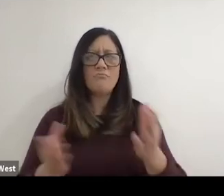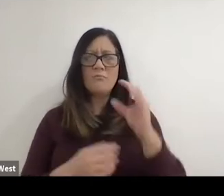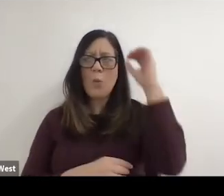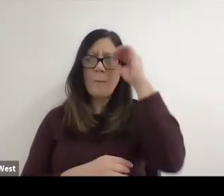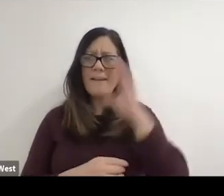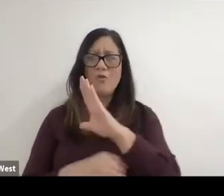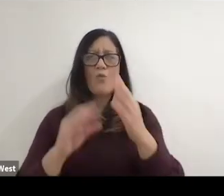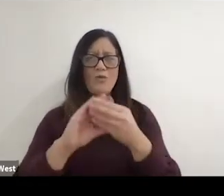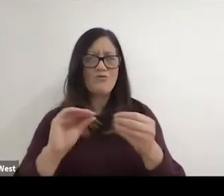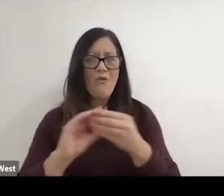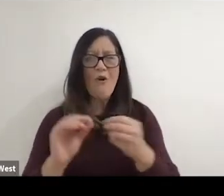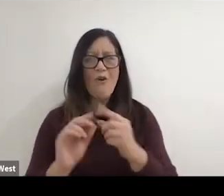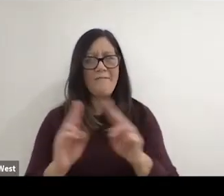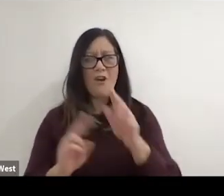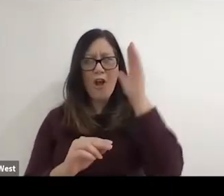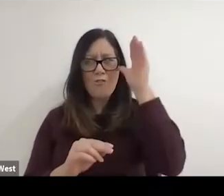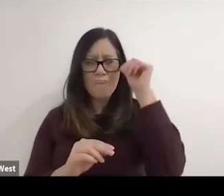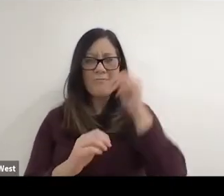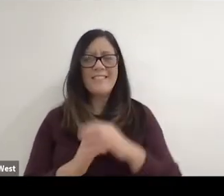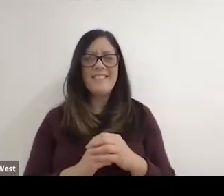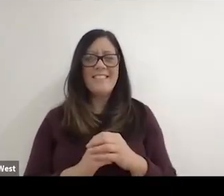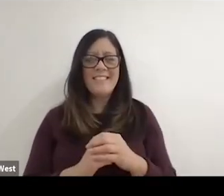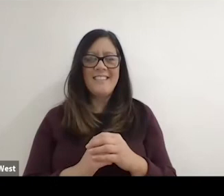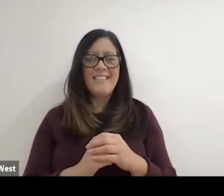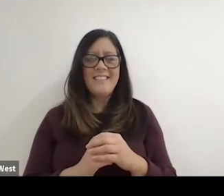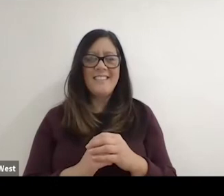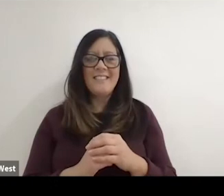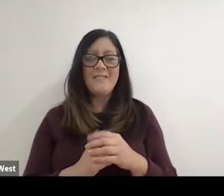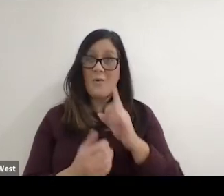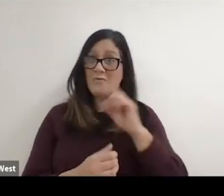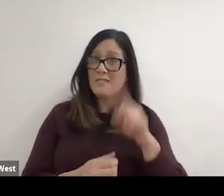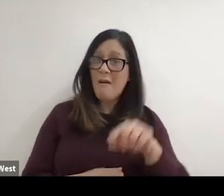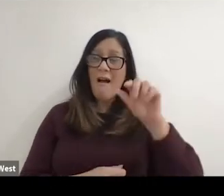giving your opinion in your story so. The Anjali's question please? Well,